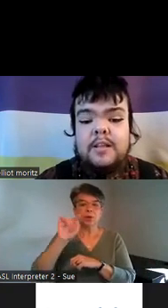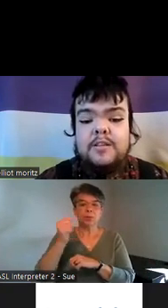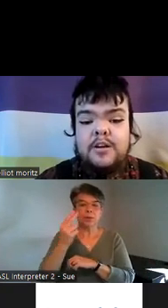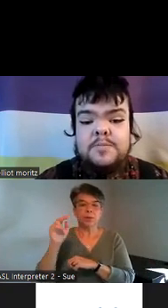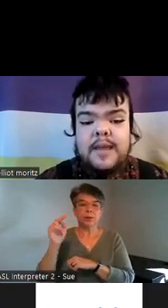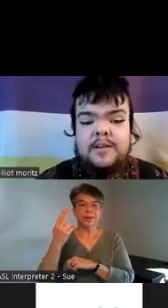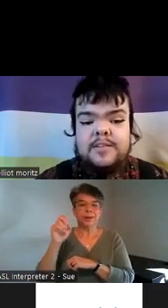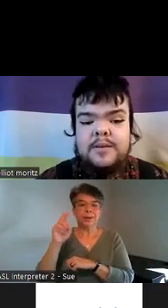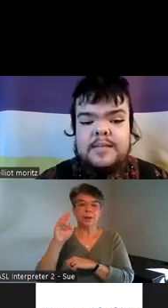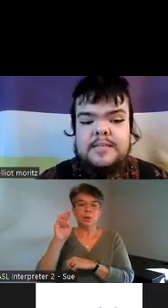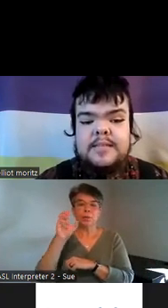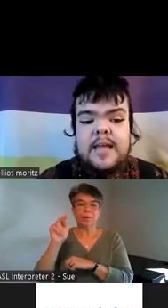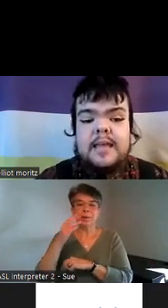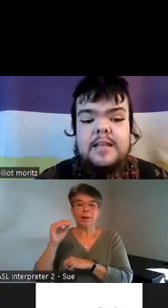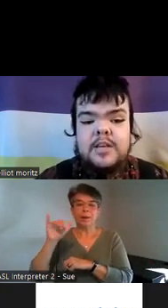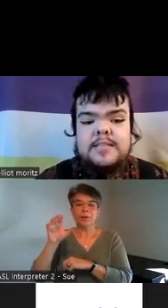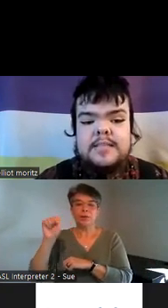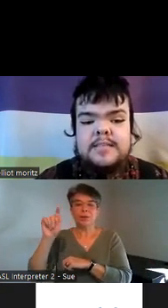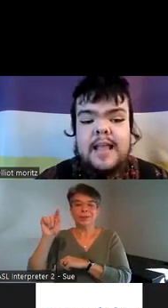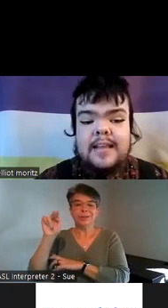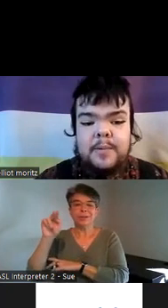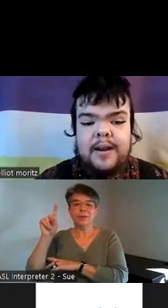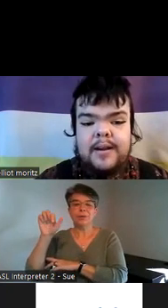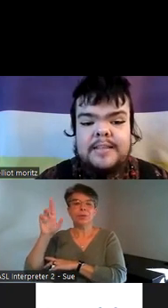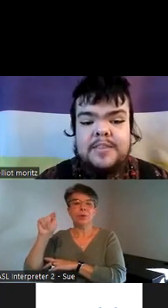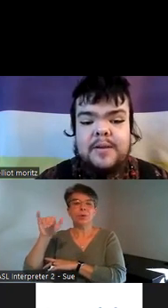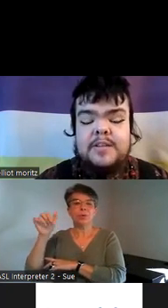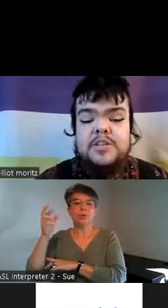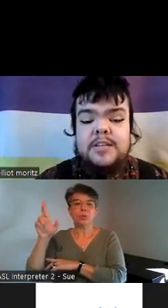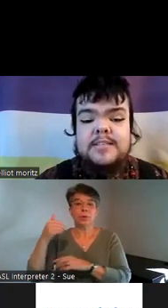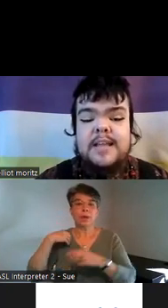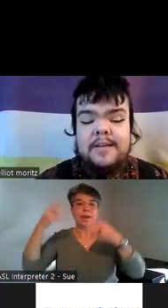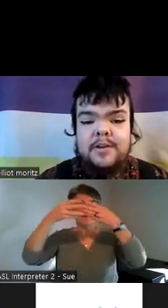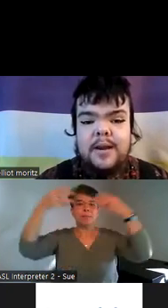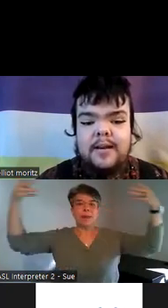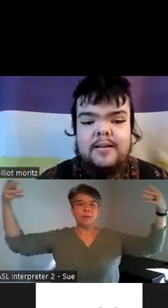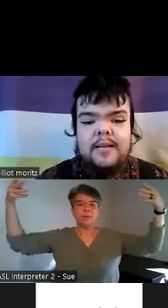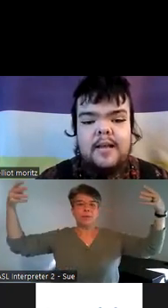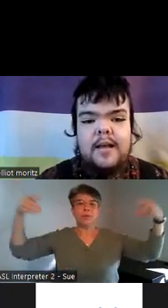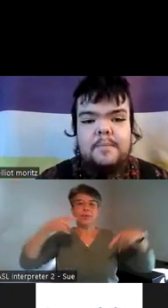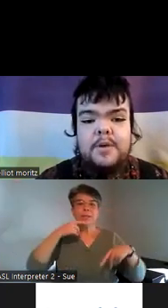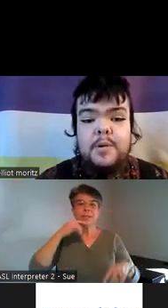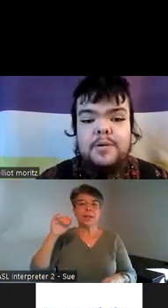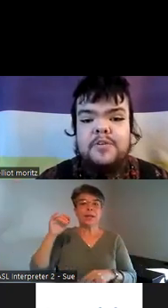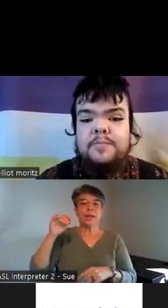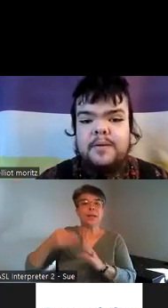a large Banner that reads Injustice anywhere is a threat to Justice everywhere um the quote is from